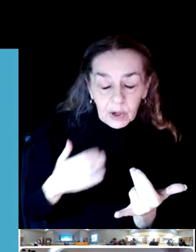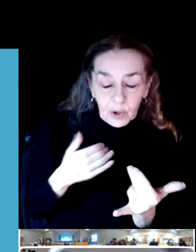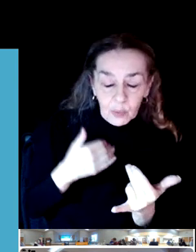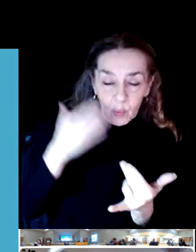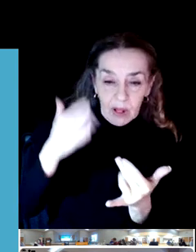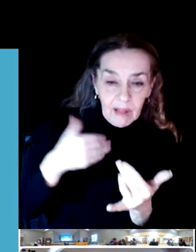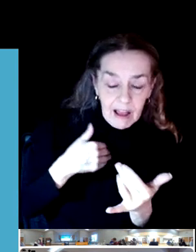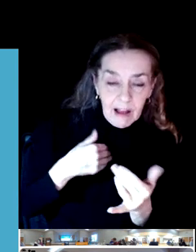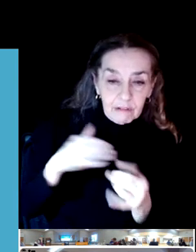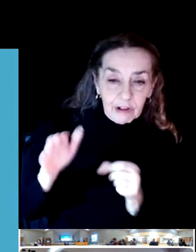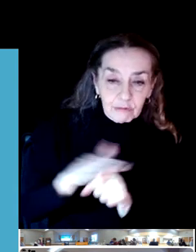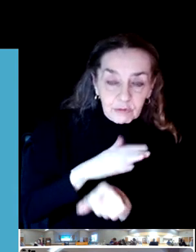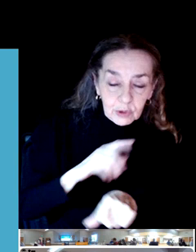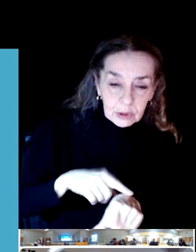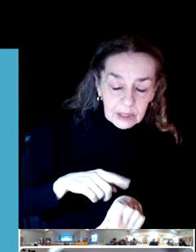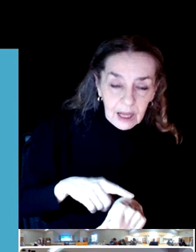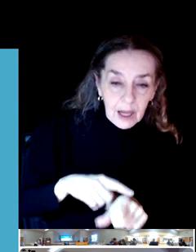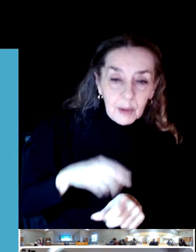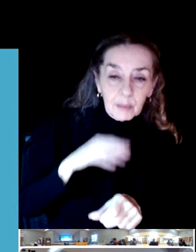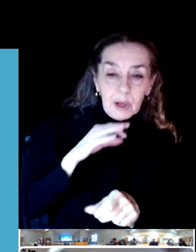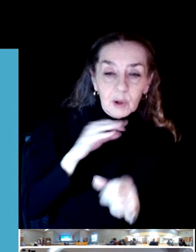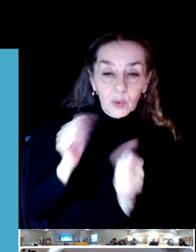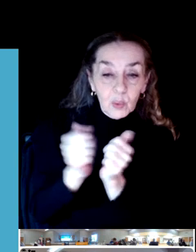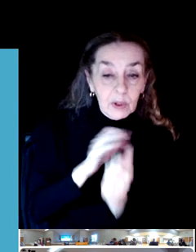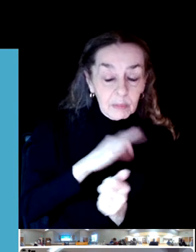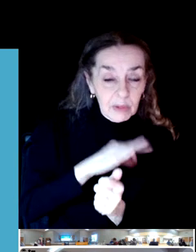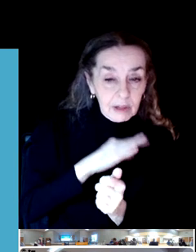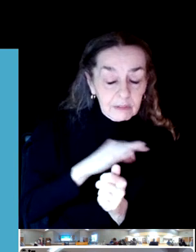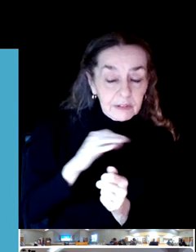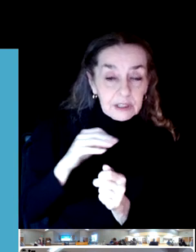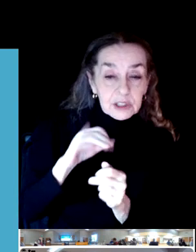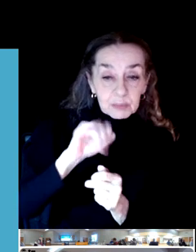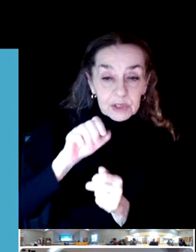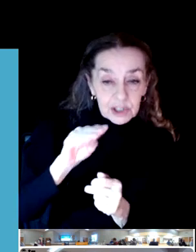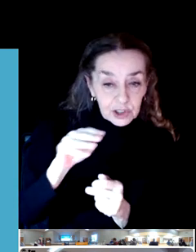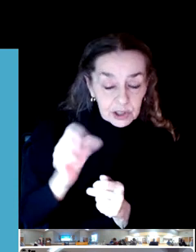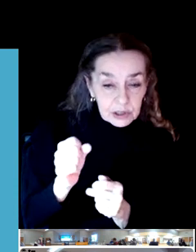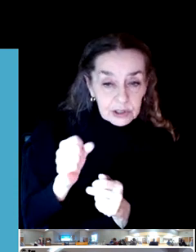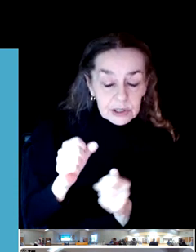some of those frontline positions in the area of our customer service at the Bob Keefer